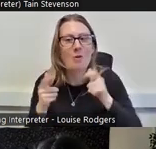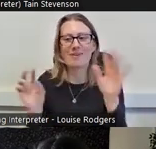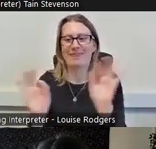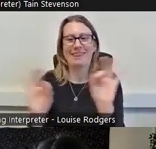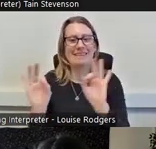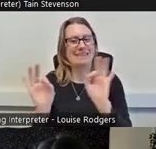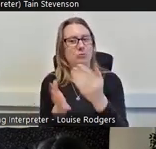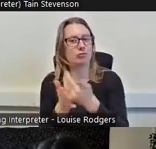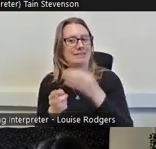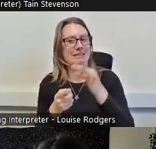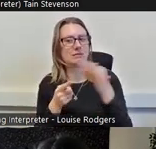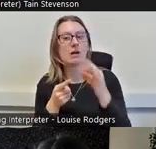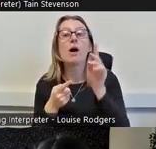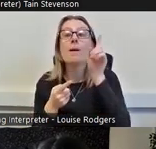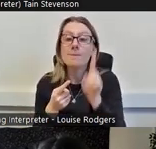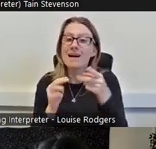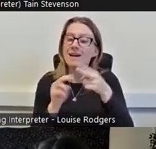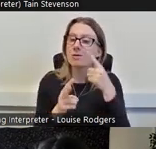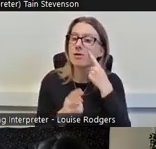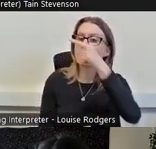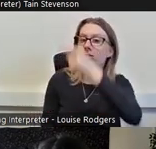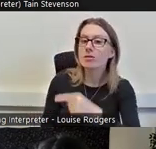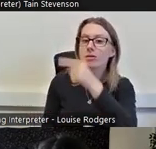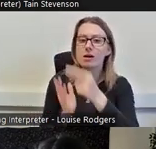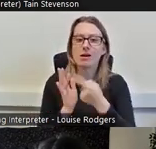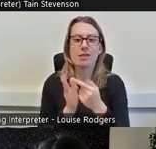but if we look at some of the other protective characteristics, if you're working class,